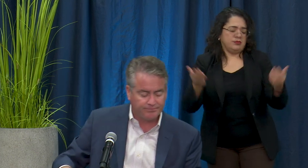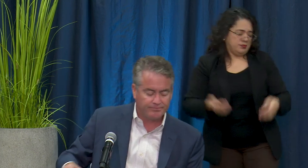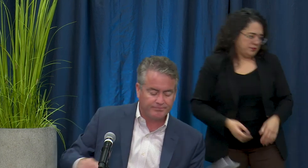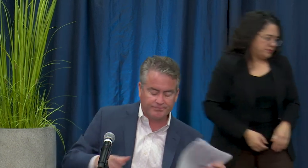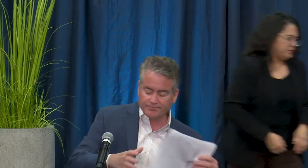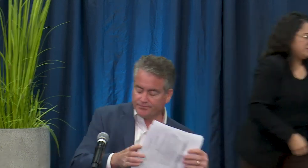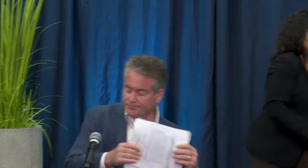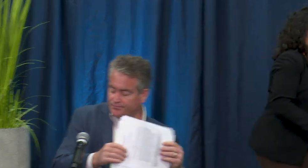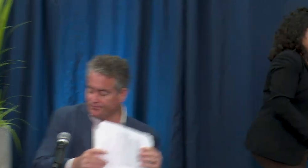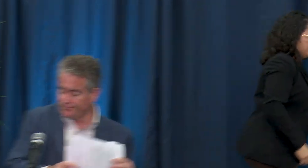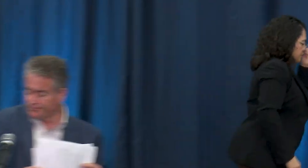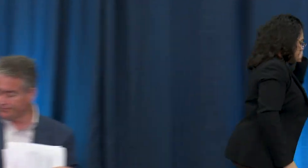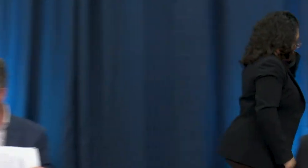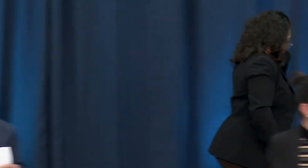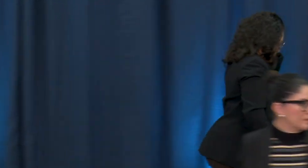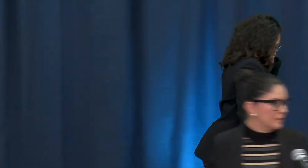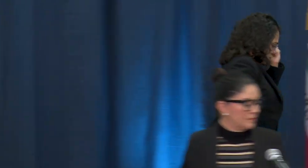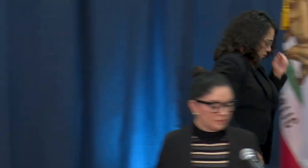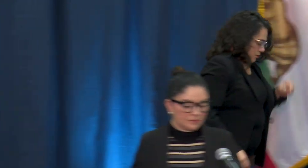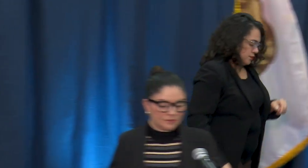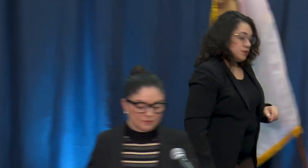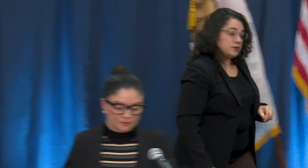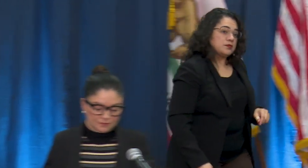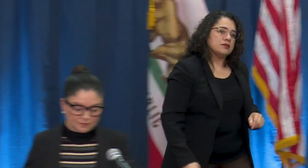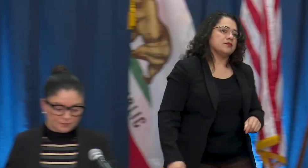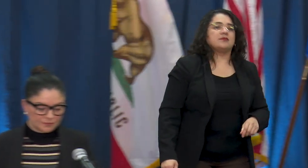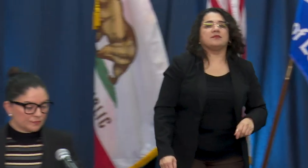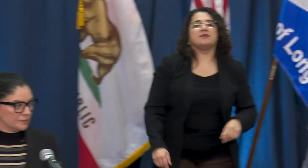You Assemblymember and again please I think what Assemblymemeber O'Donnell said